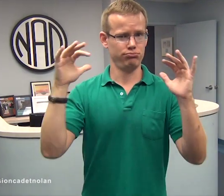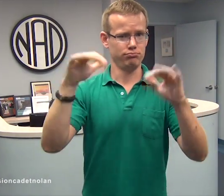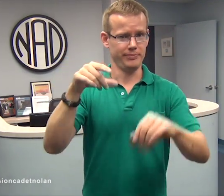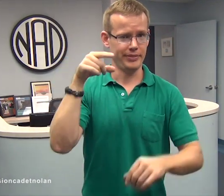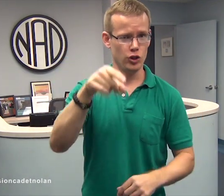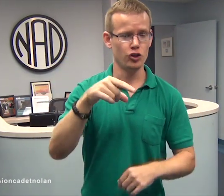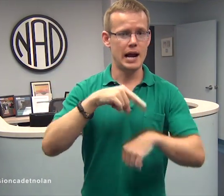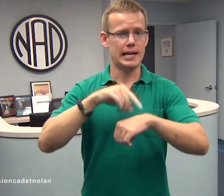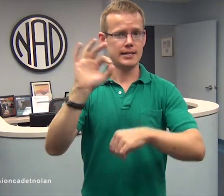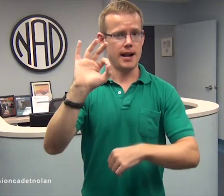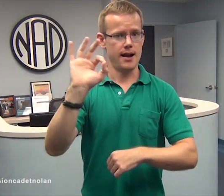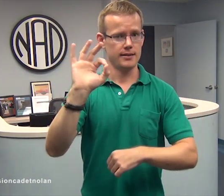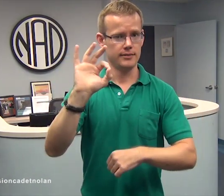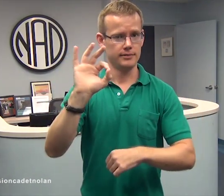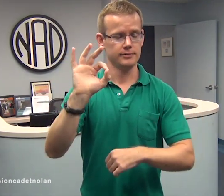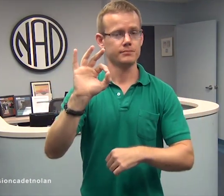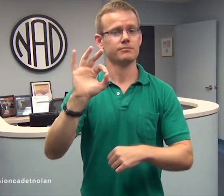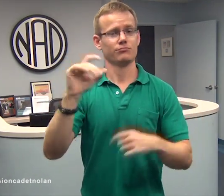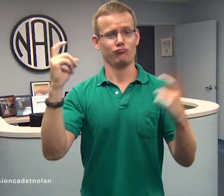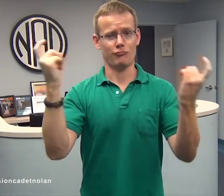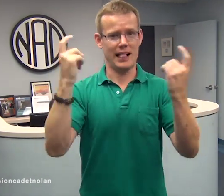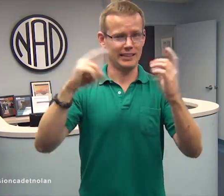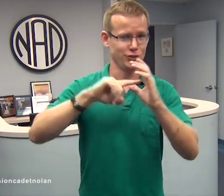We will begin to assemble there at 9am.